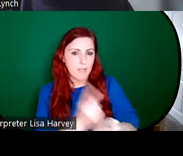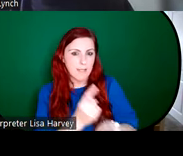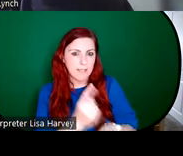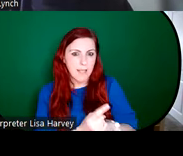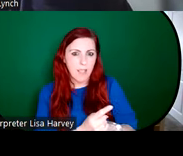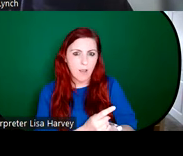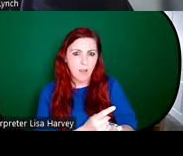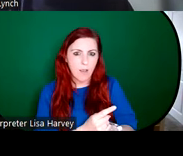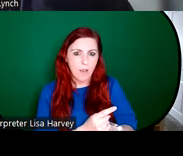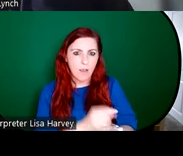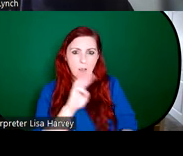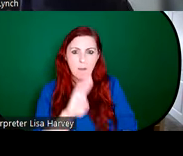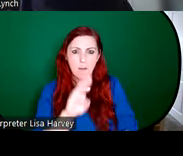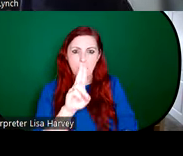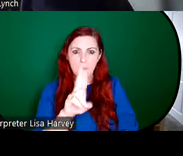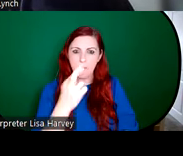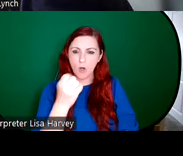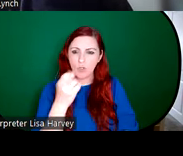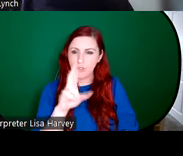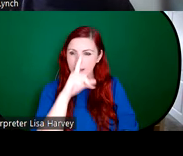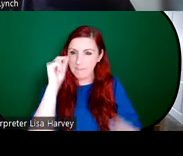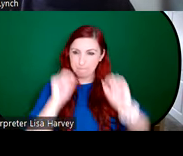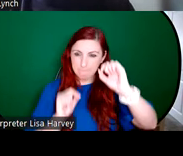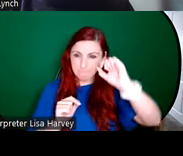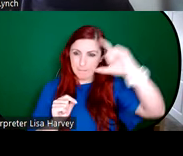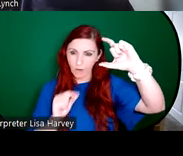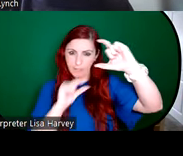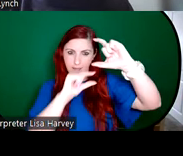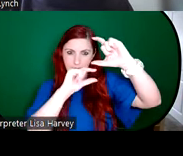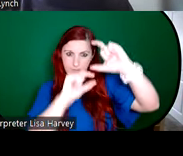than An Túr Ghloine's name. This is an advertisement from probably around 1906